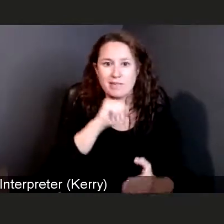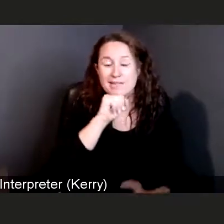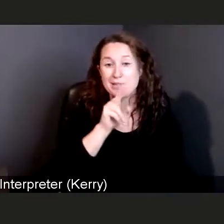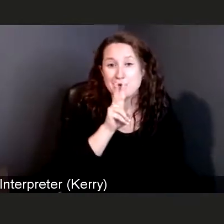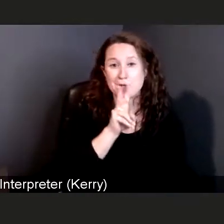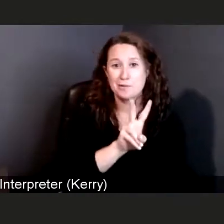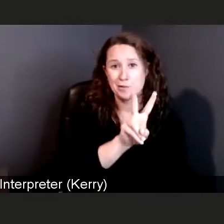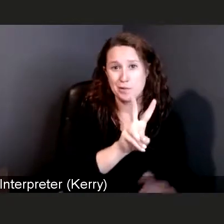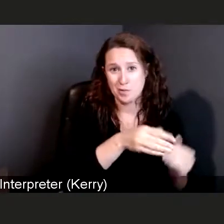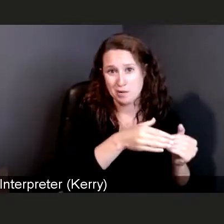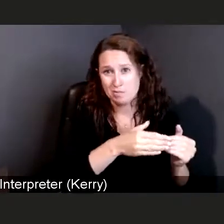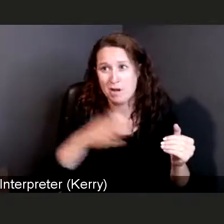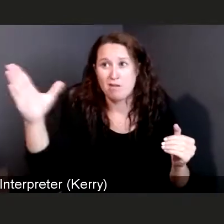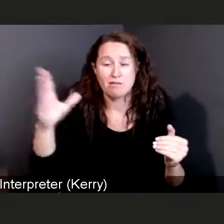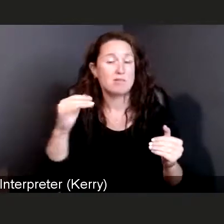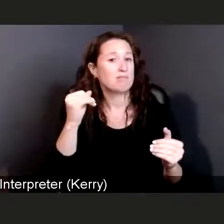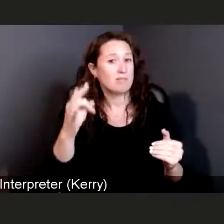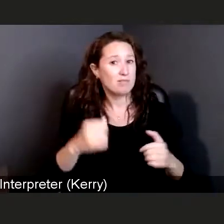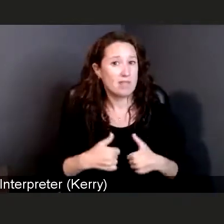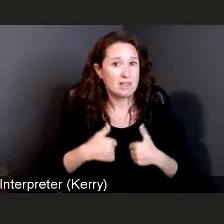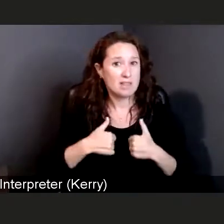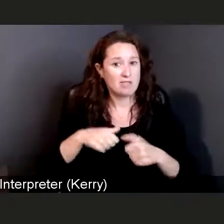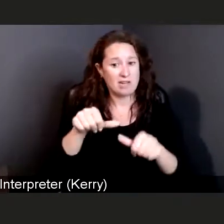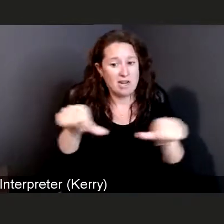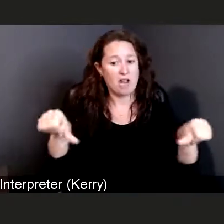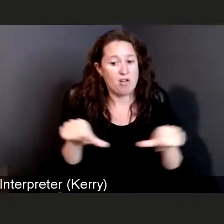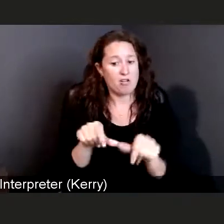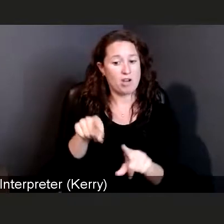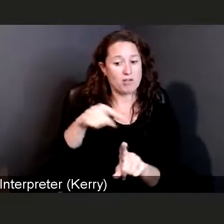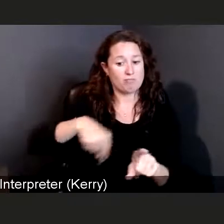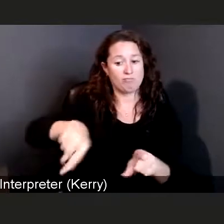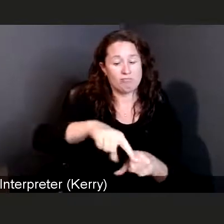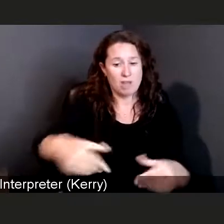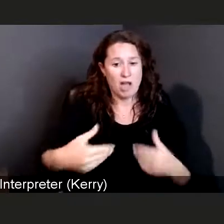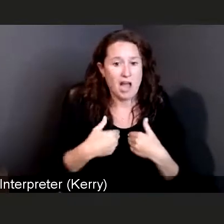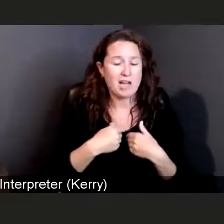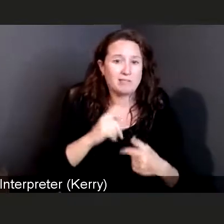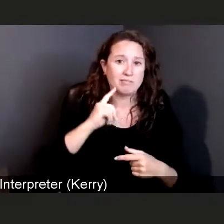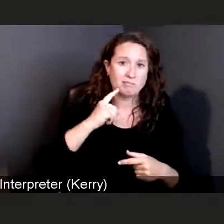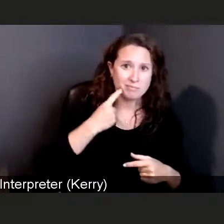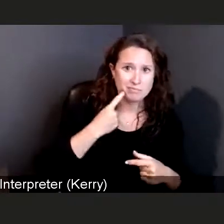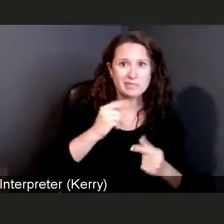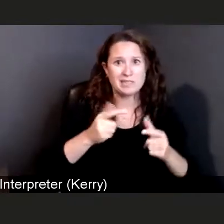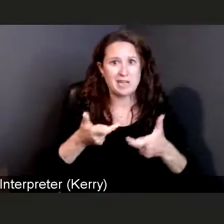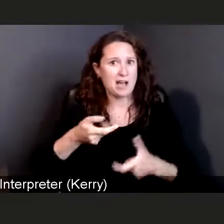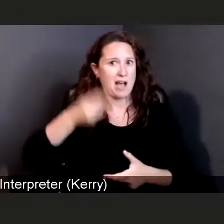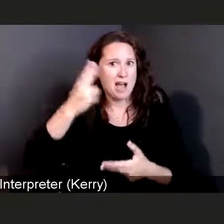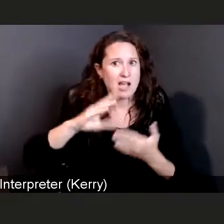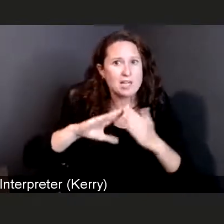who live in an area of substantial or high community spread for COVID-19,